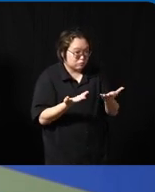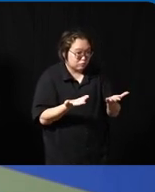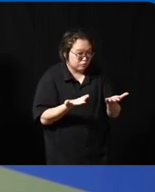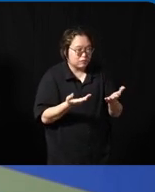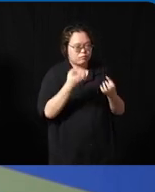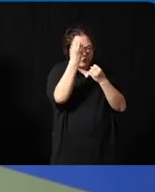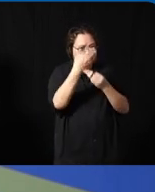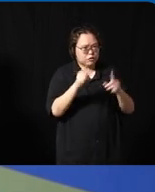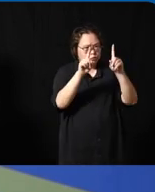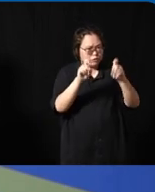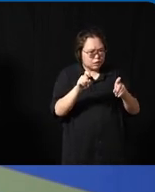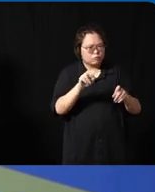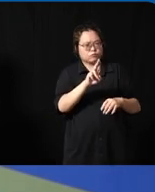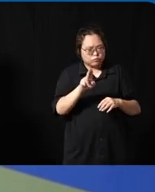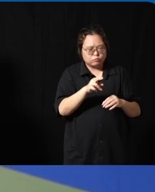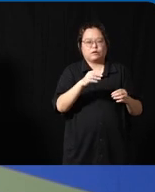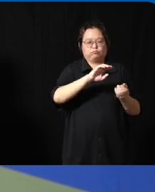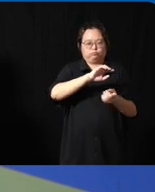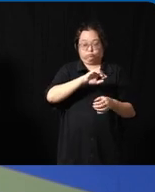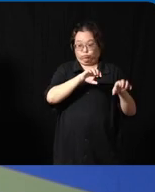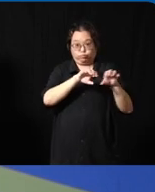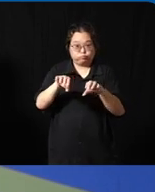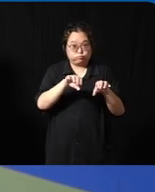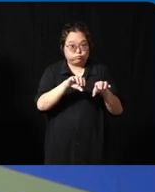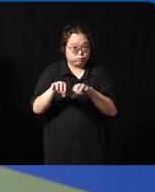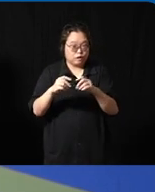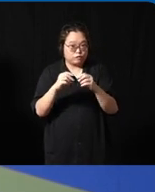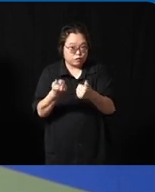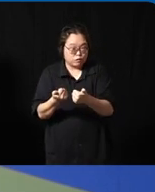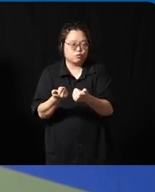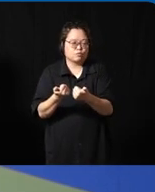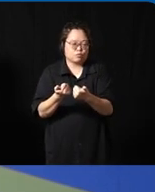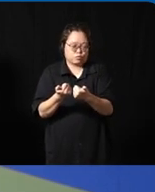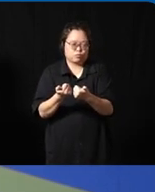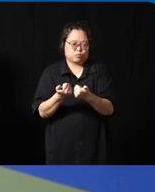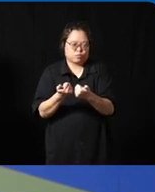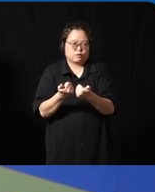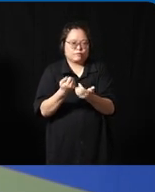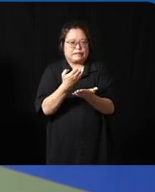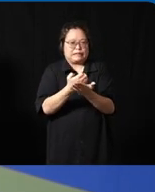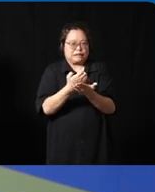countries so that we can adapt that solution and actually achieve that uh economies of skill so